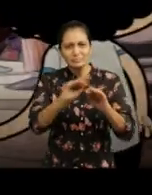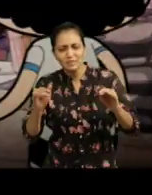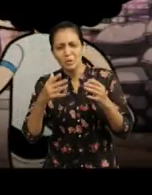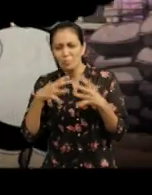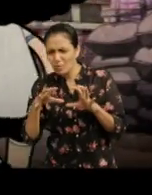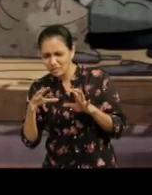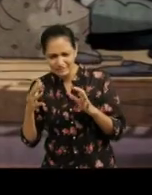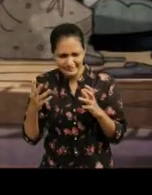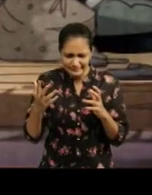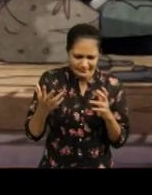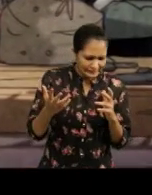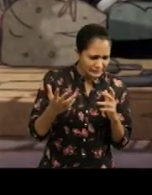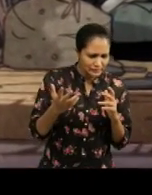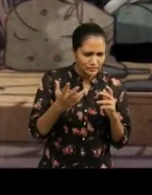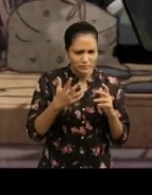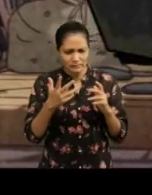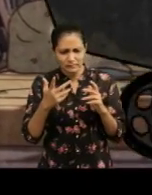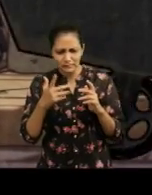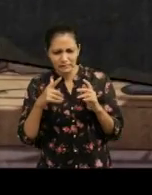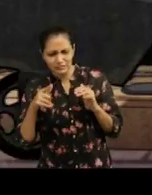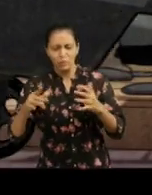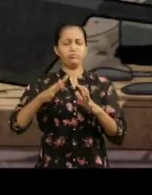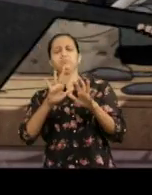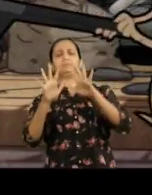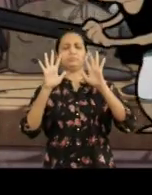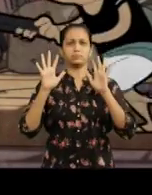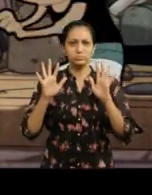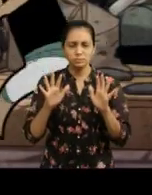Ball…. (Sound of a trolley passing) Ball… Oooh! haaan…